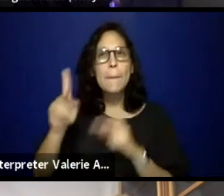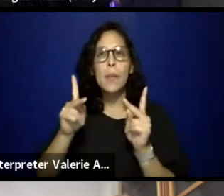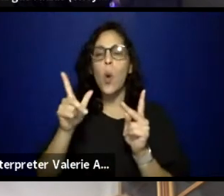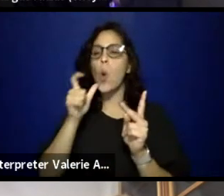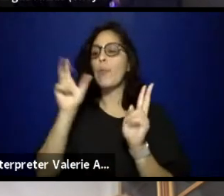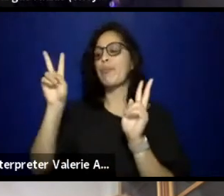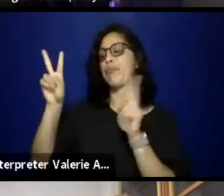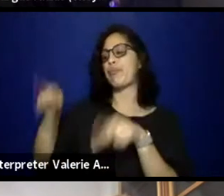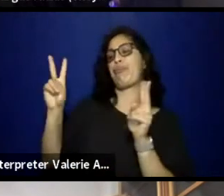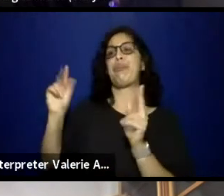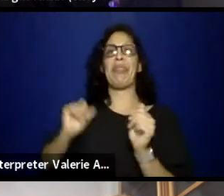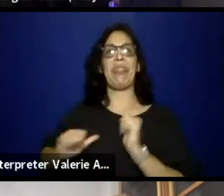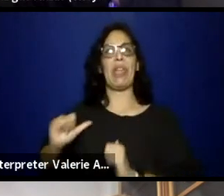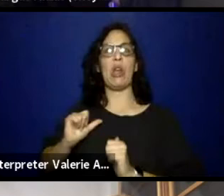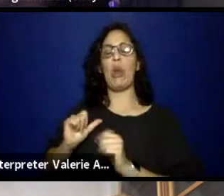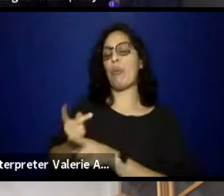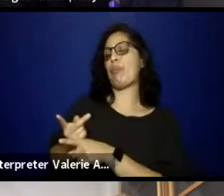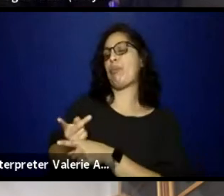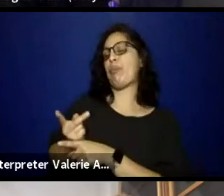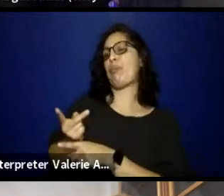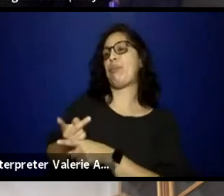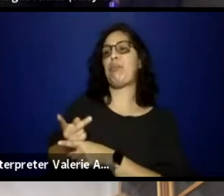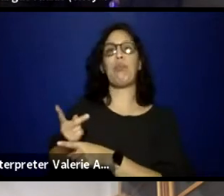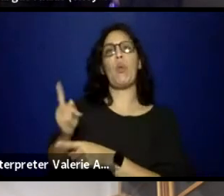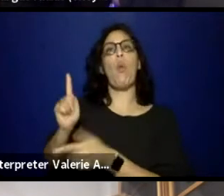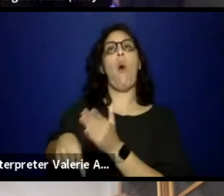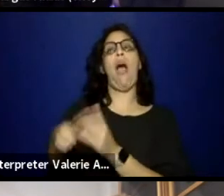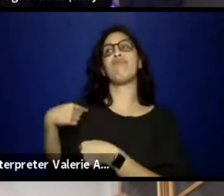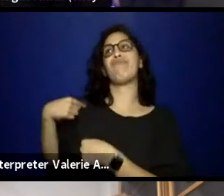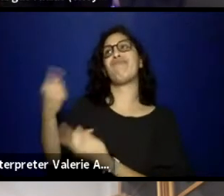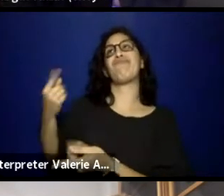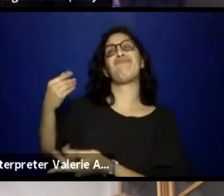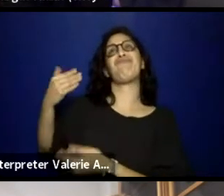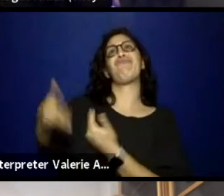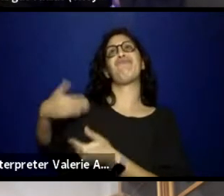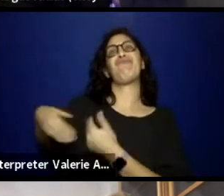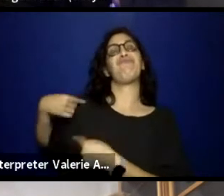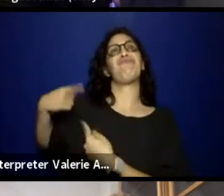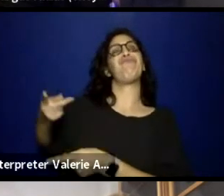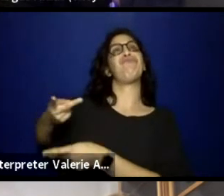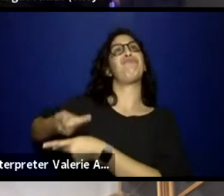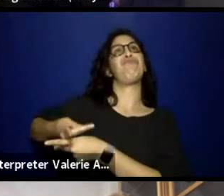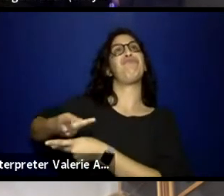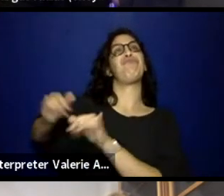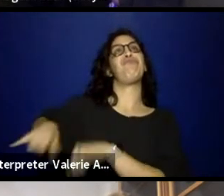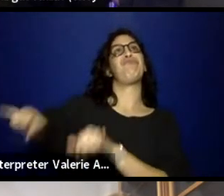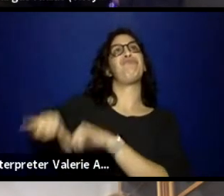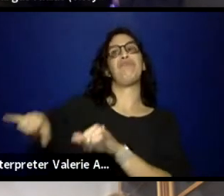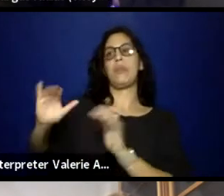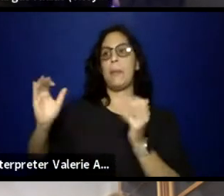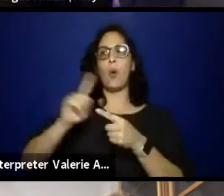are more important than the things that the artists want to say and more important than using the art